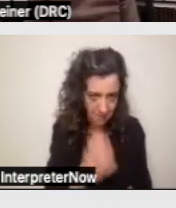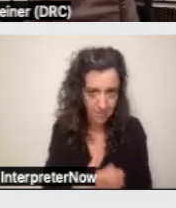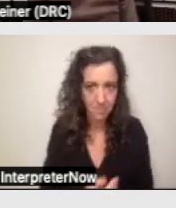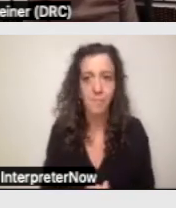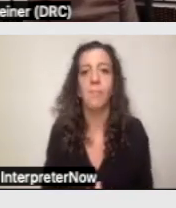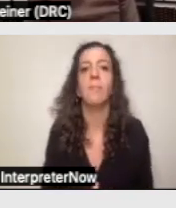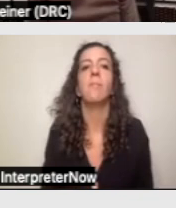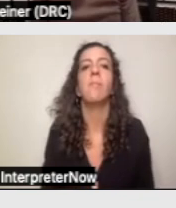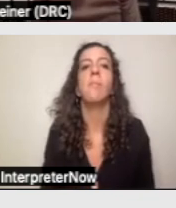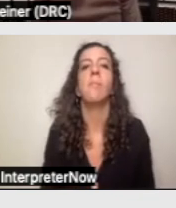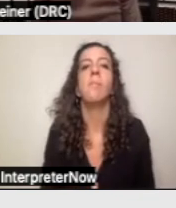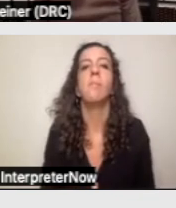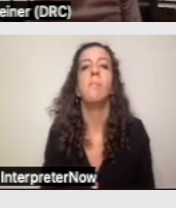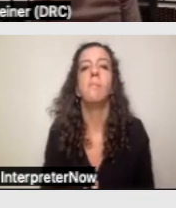If a regional center decides